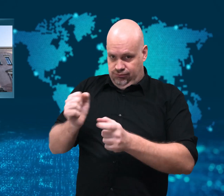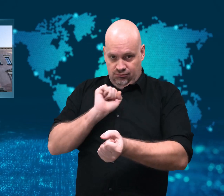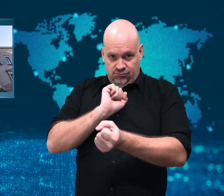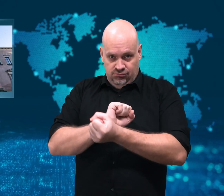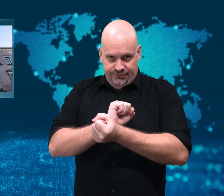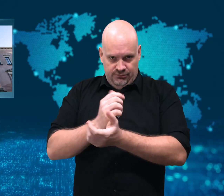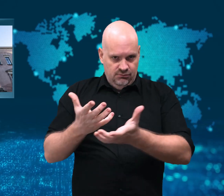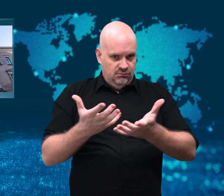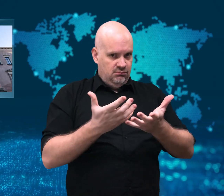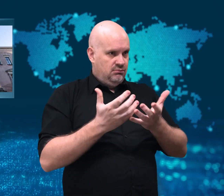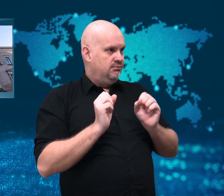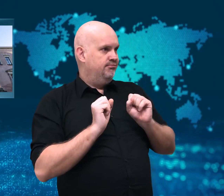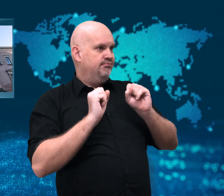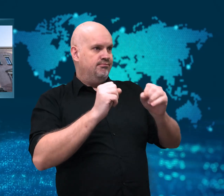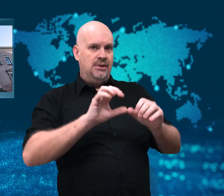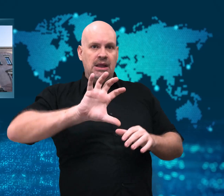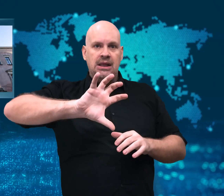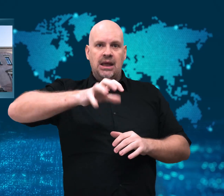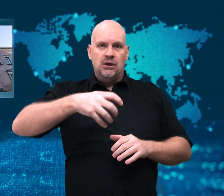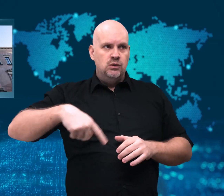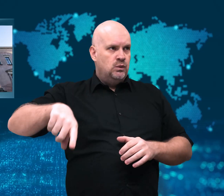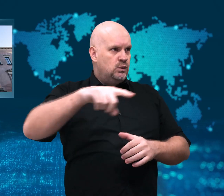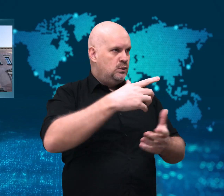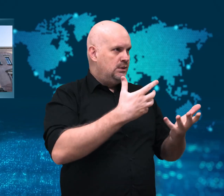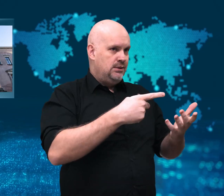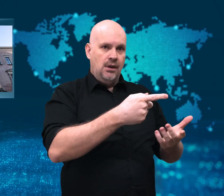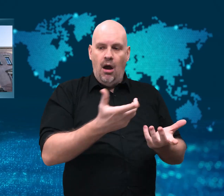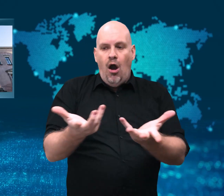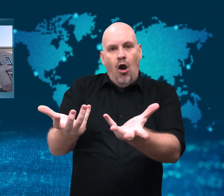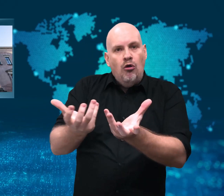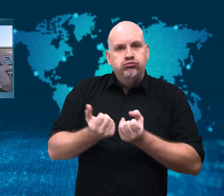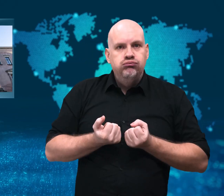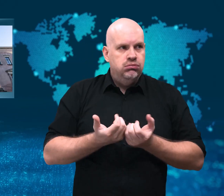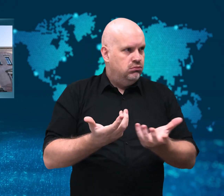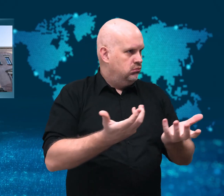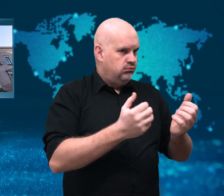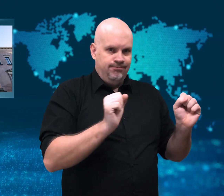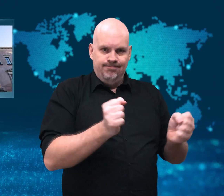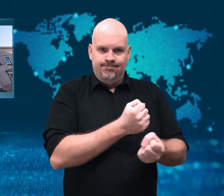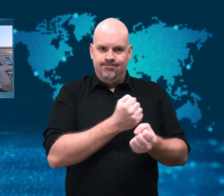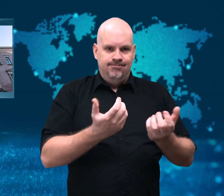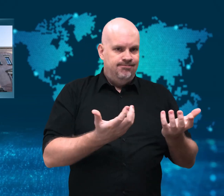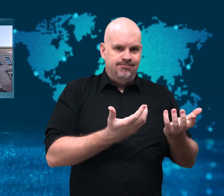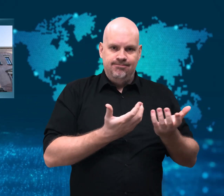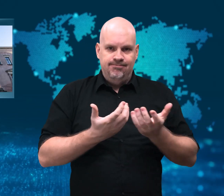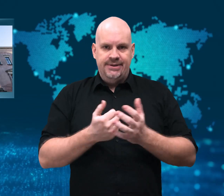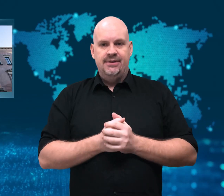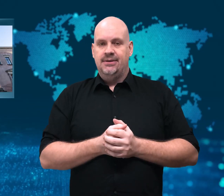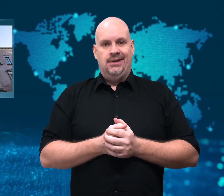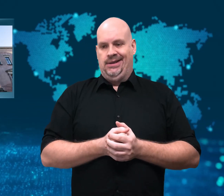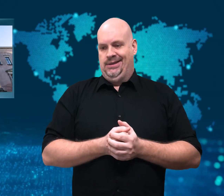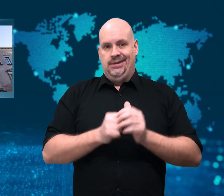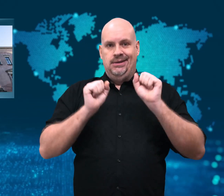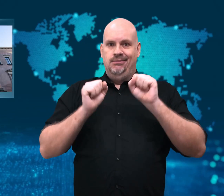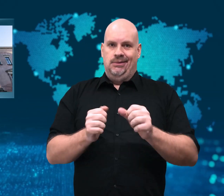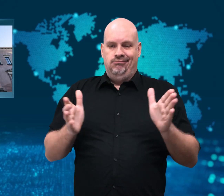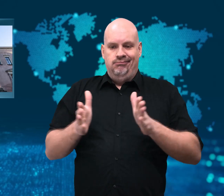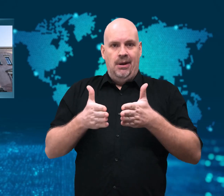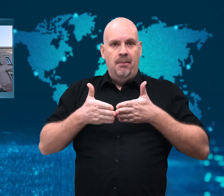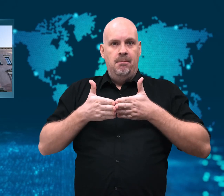to take the alleged pirates and released the men by giving them a